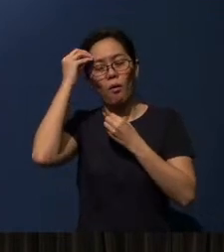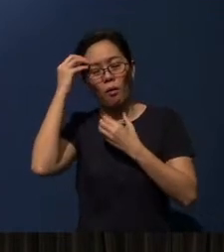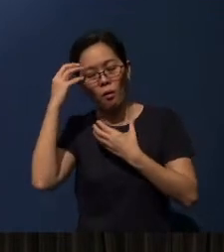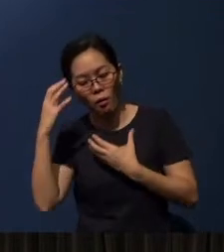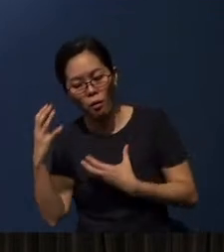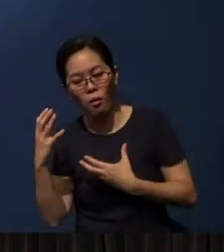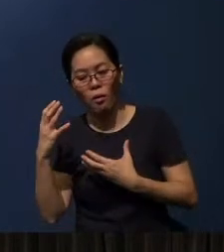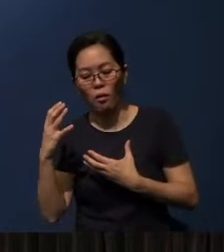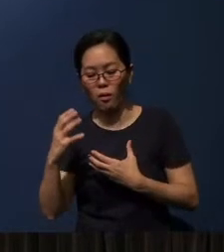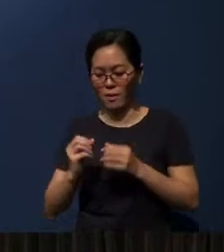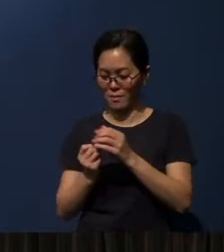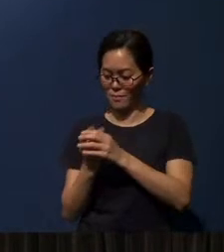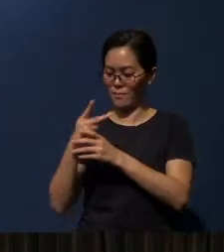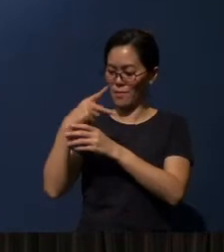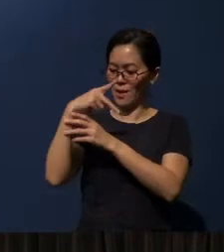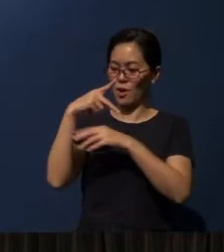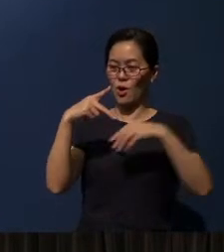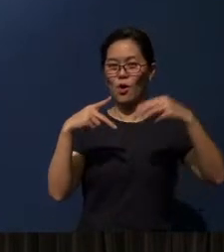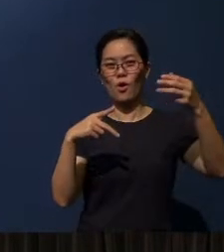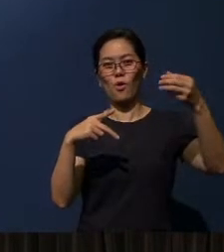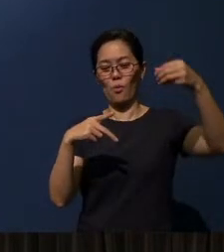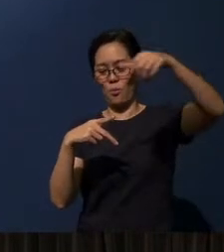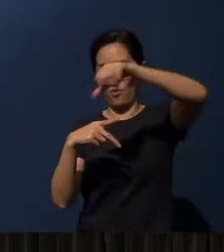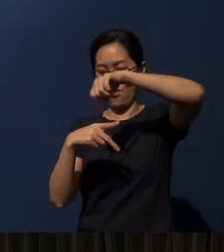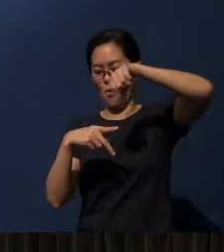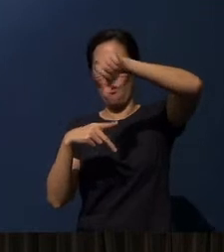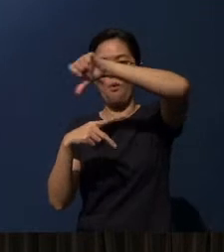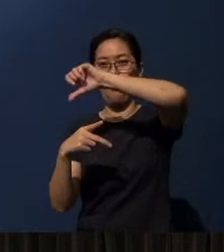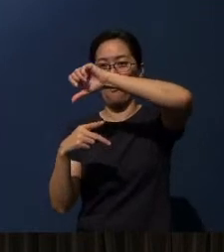the plants and you can see the plant changing before you.